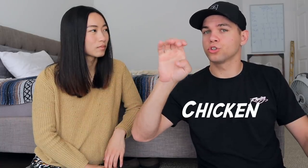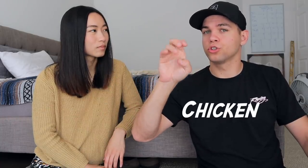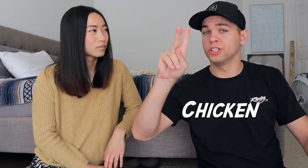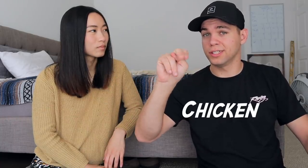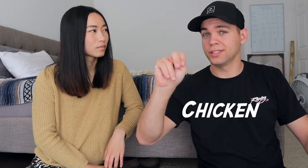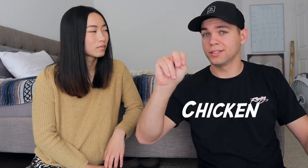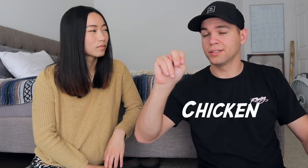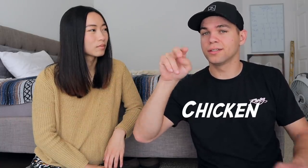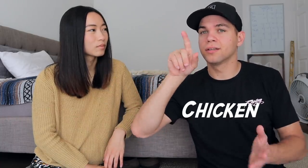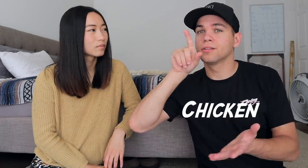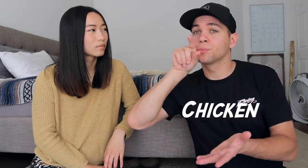C-H-I-C-K-E-N